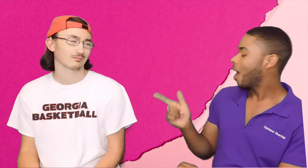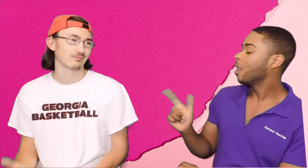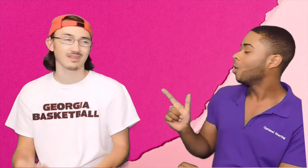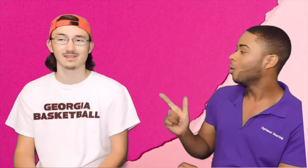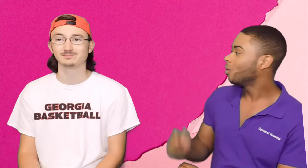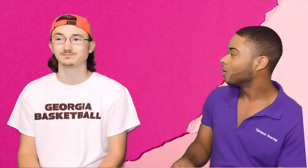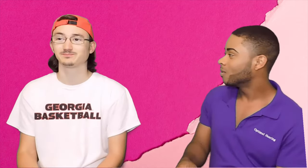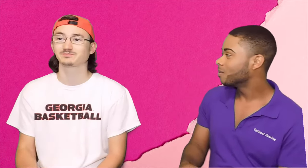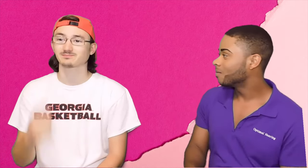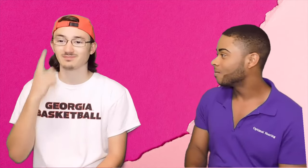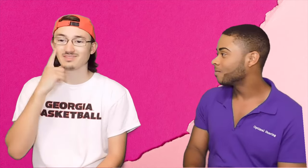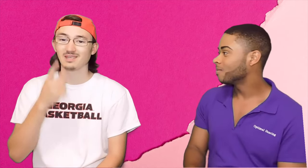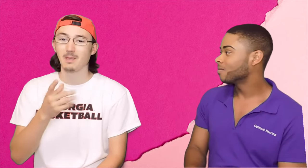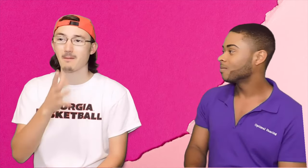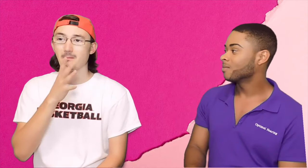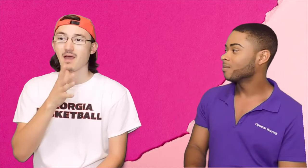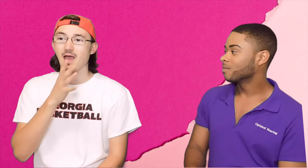Bryce: Why like this? Luke: I think my mom